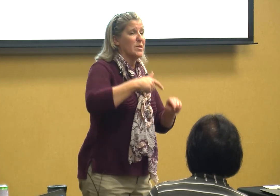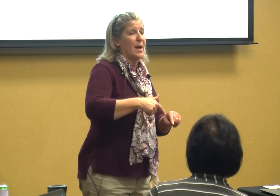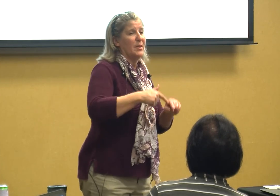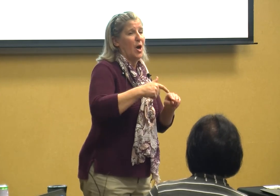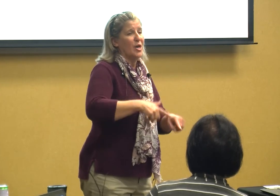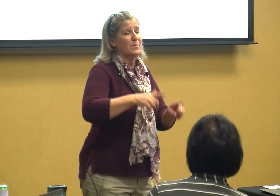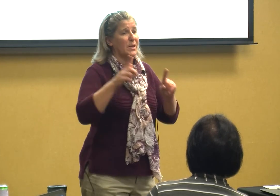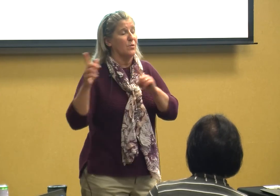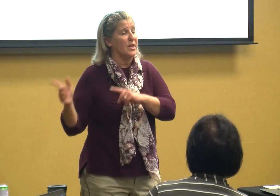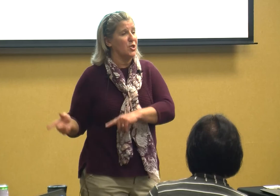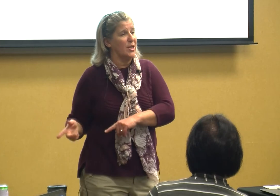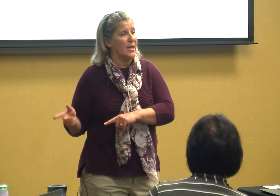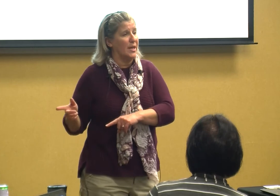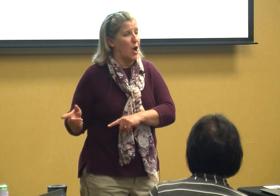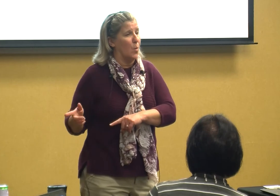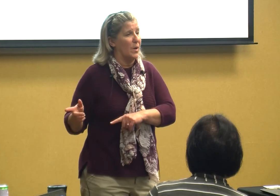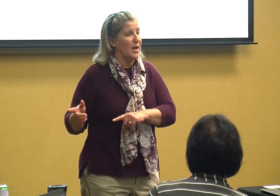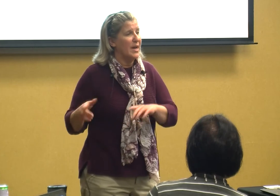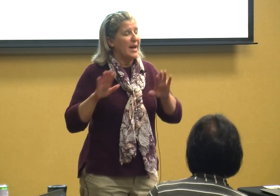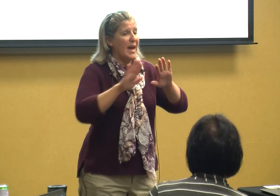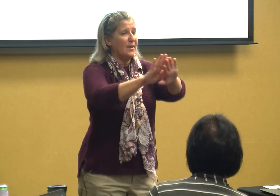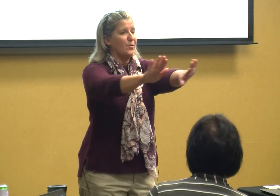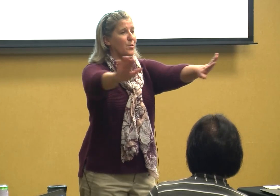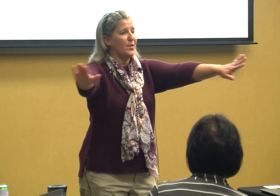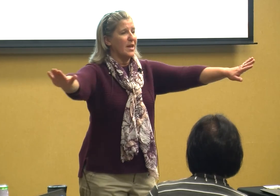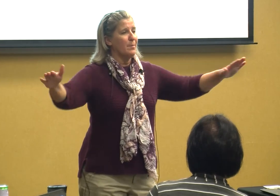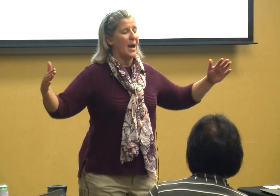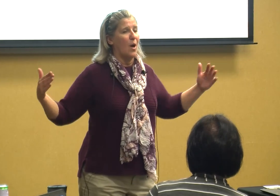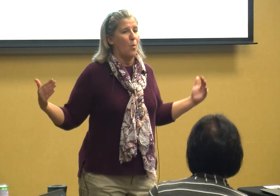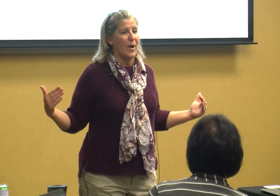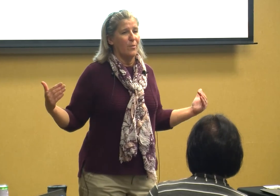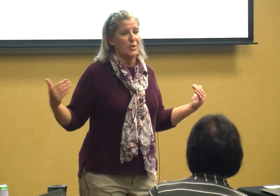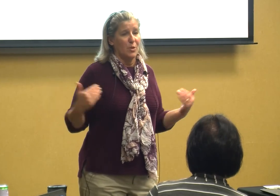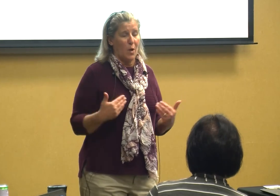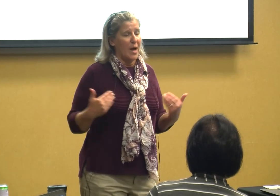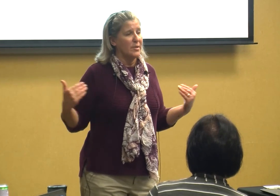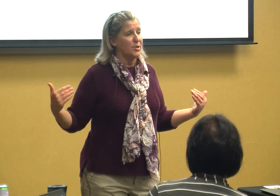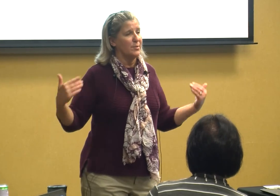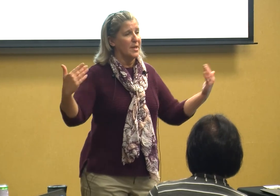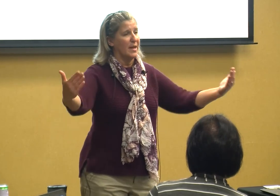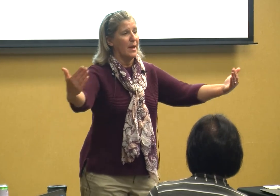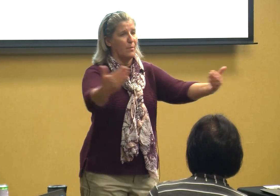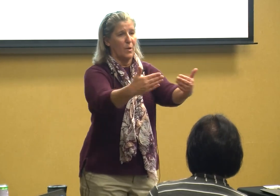in the hospital than she did it home and if you think about where she was she was in one